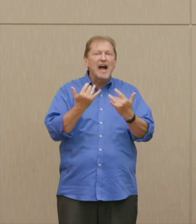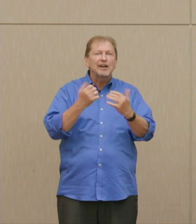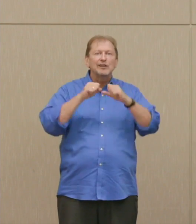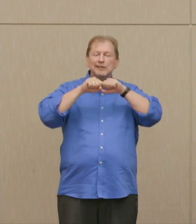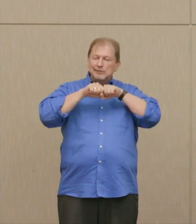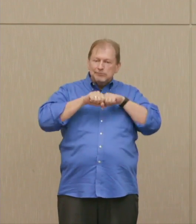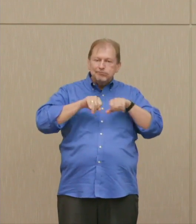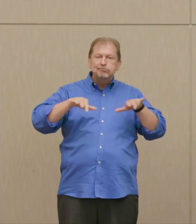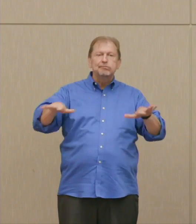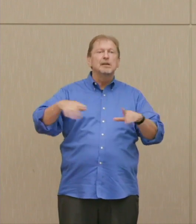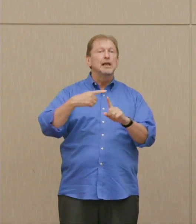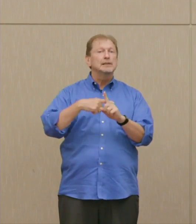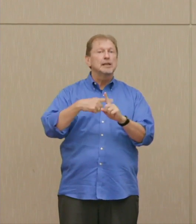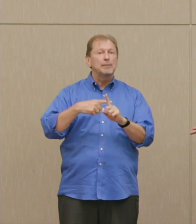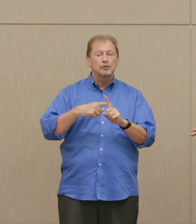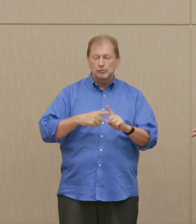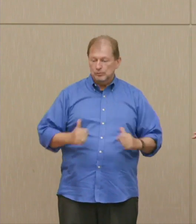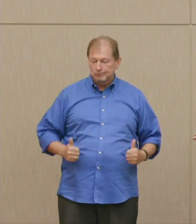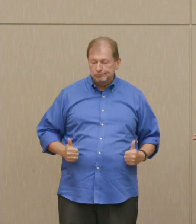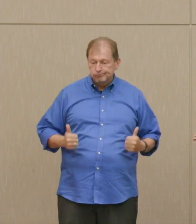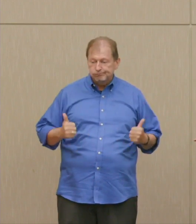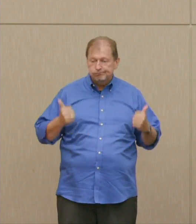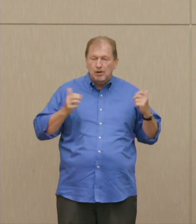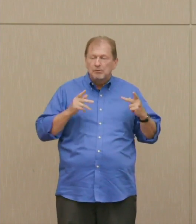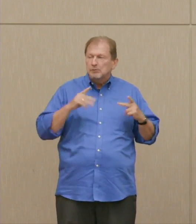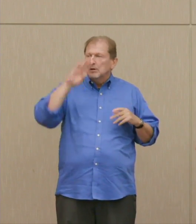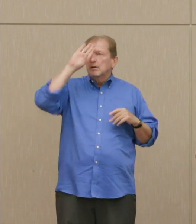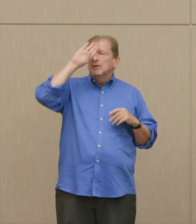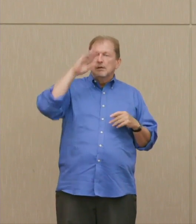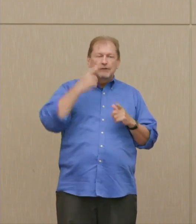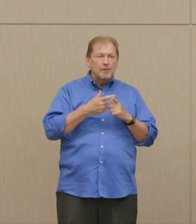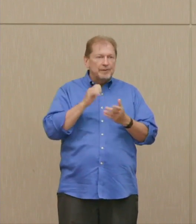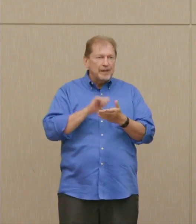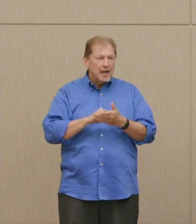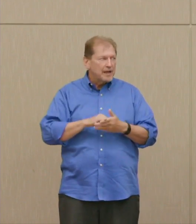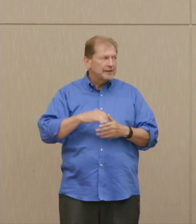high on the ground, killing everyone, but doing something that nobody thought of for